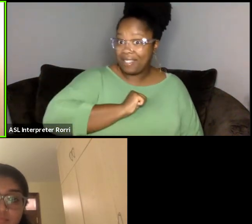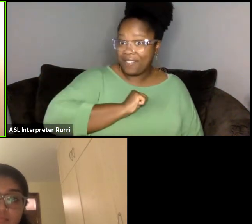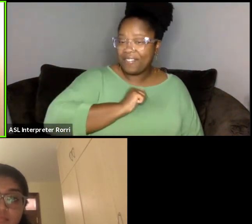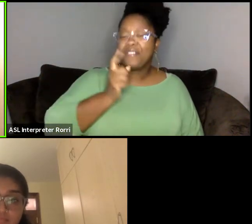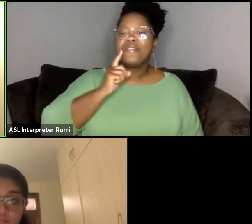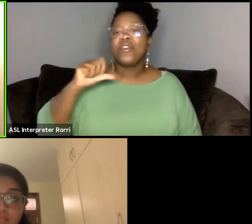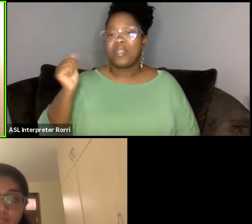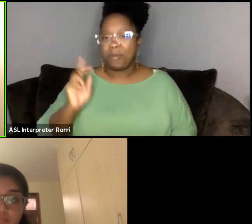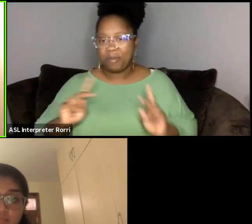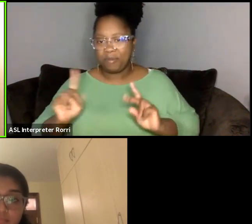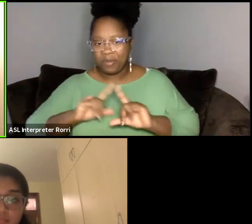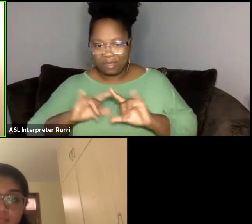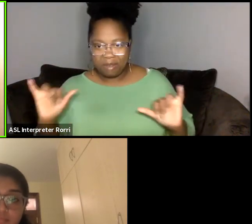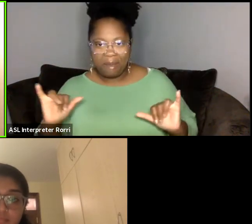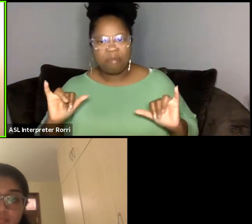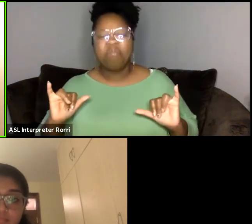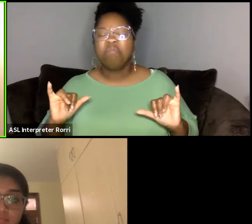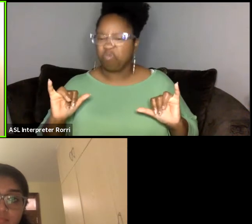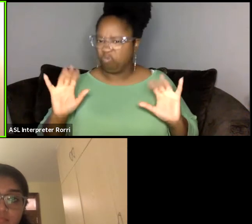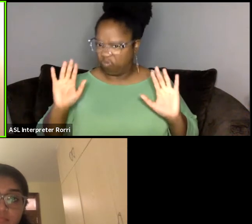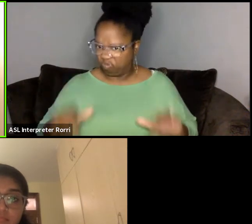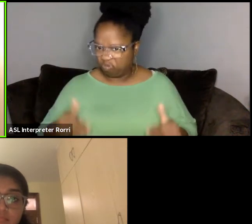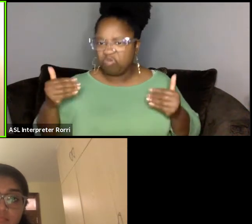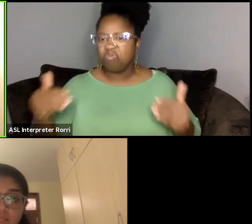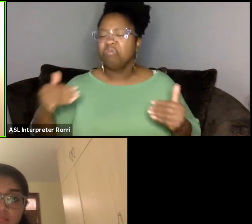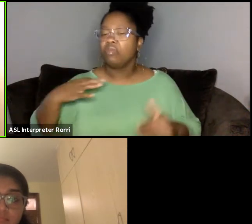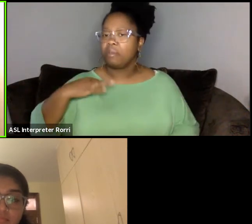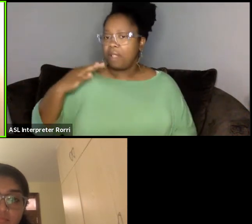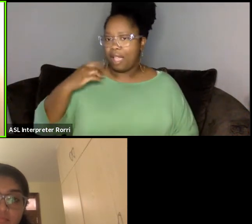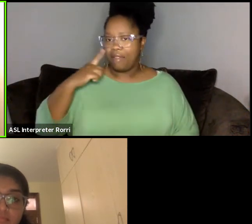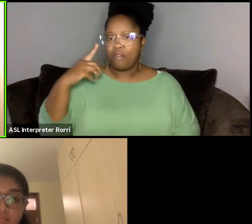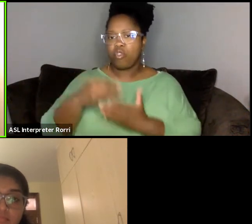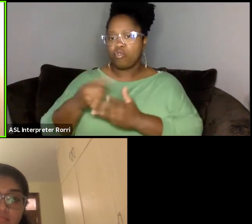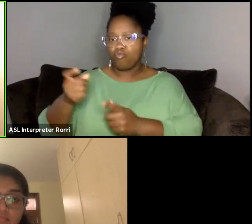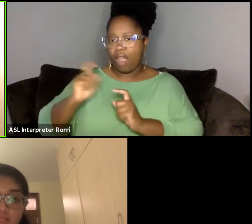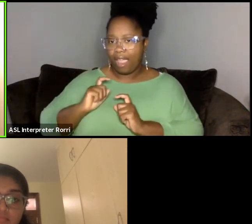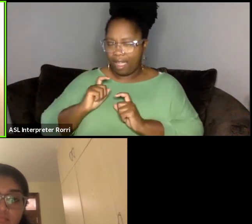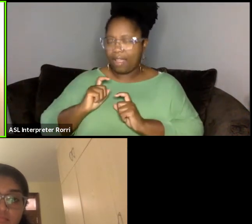And so I applied for a grant to direct the play,